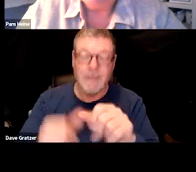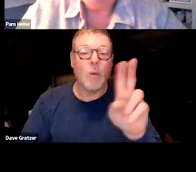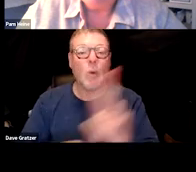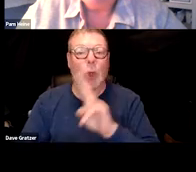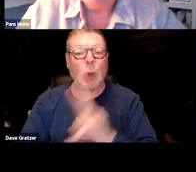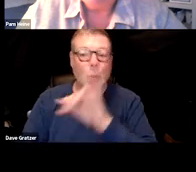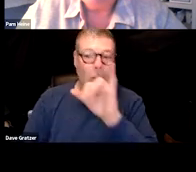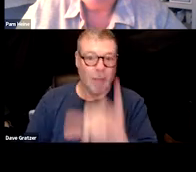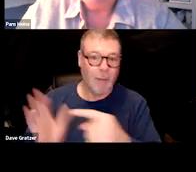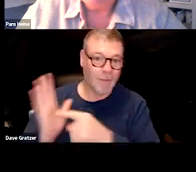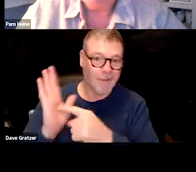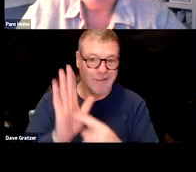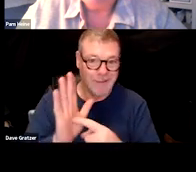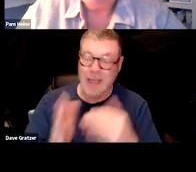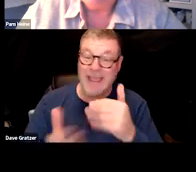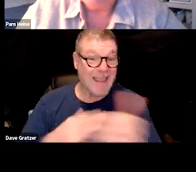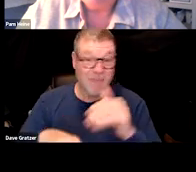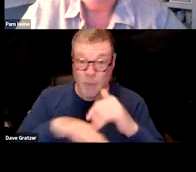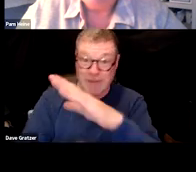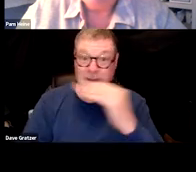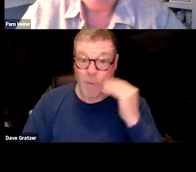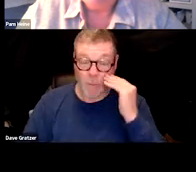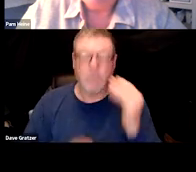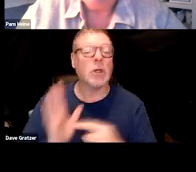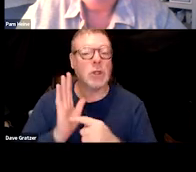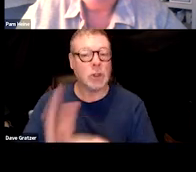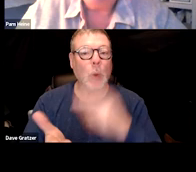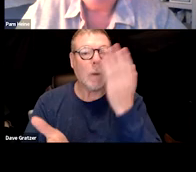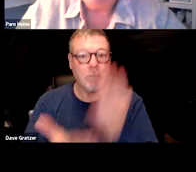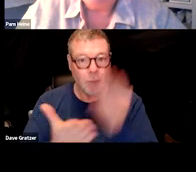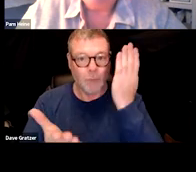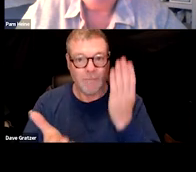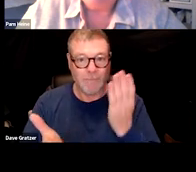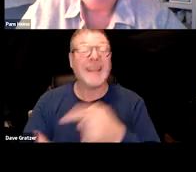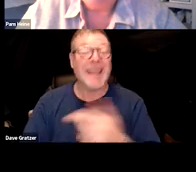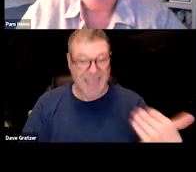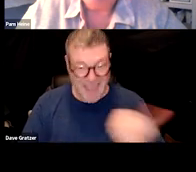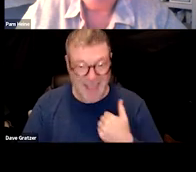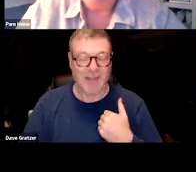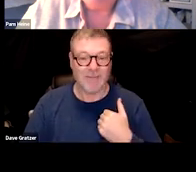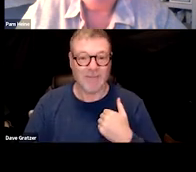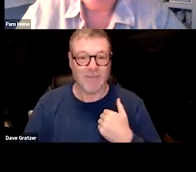and even though they were sent home to kind of show and document hey, they had extreme symptoms, they were seen at ER.